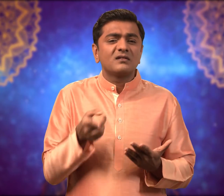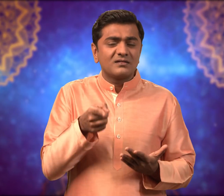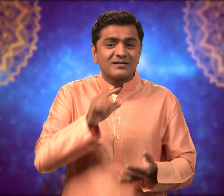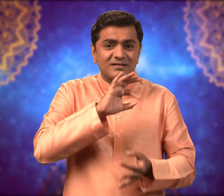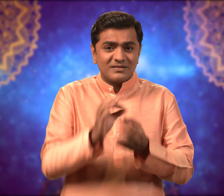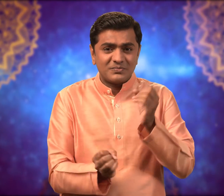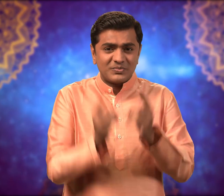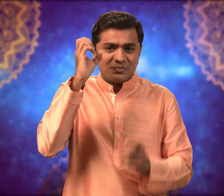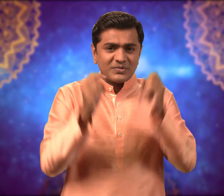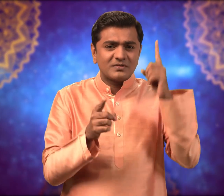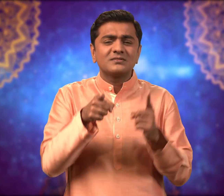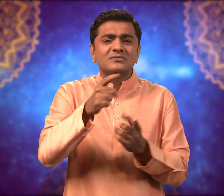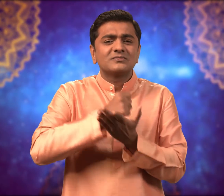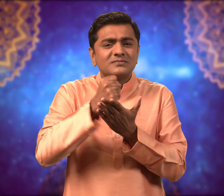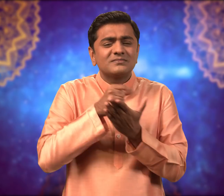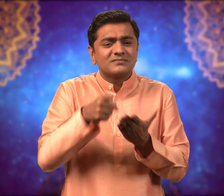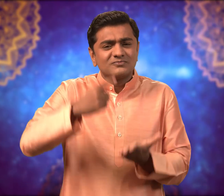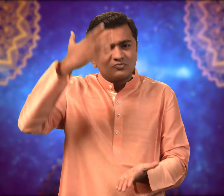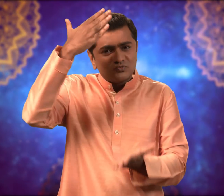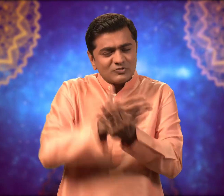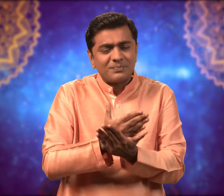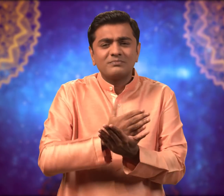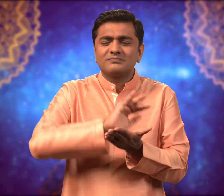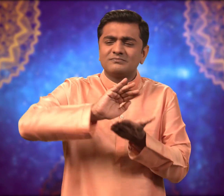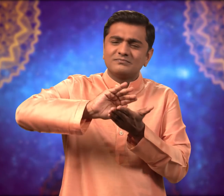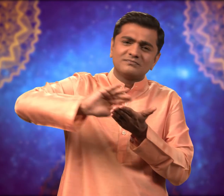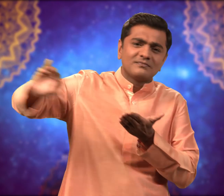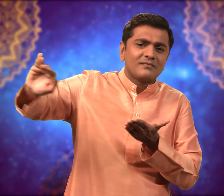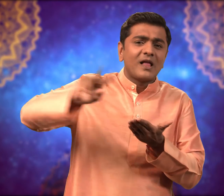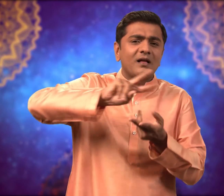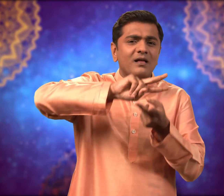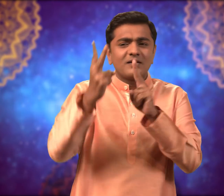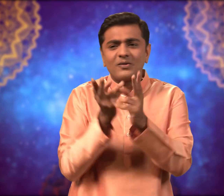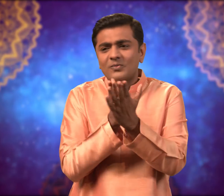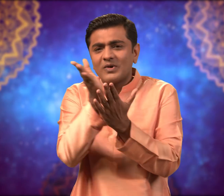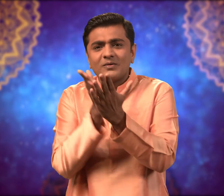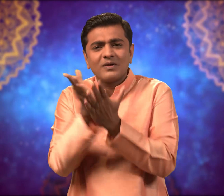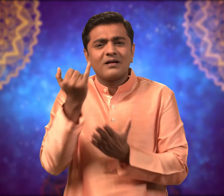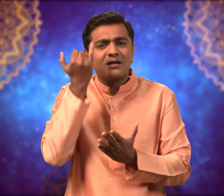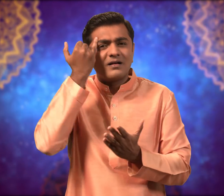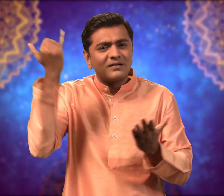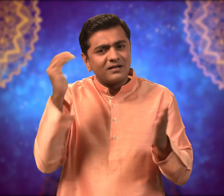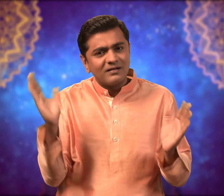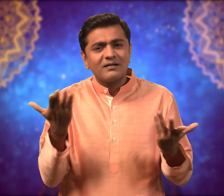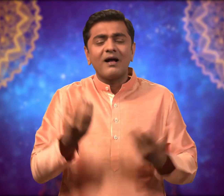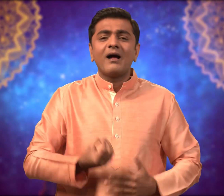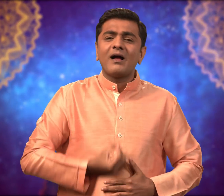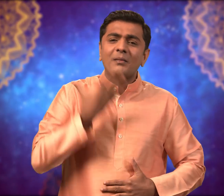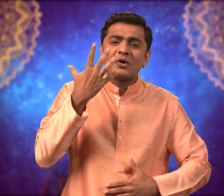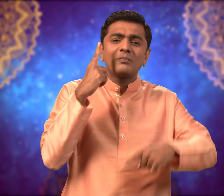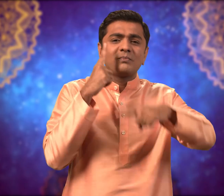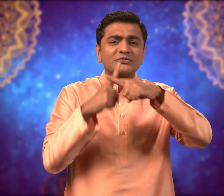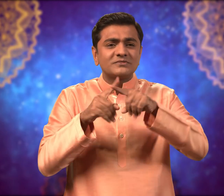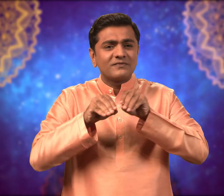Try avoiding loud crackers and think of different ways to spread happiness and positivity.